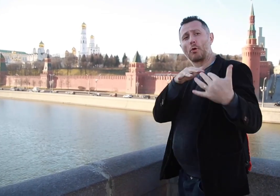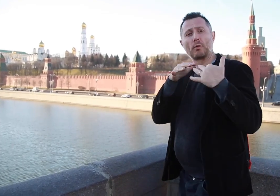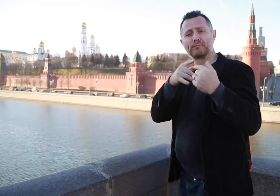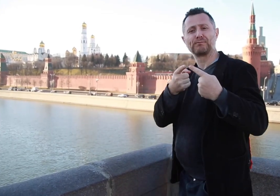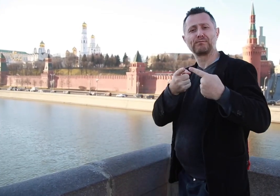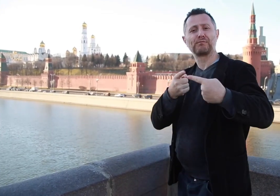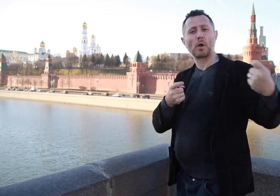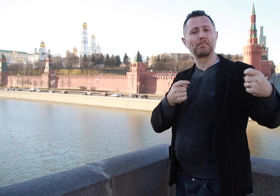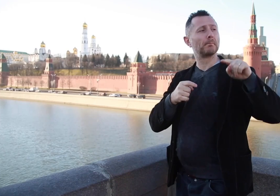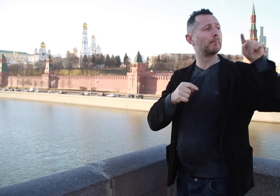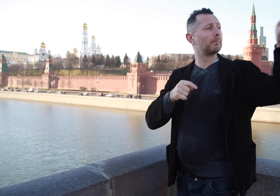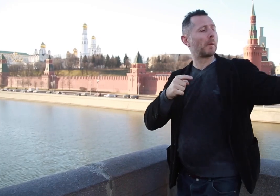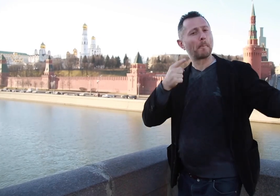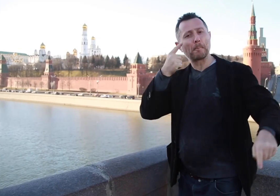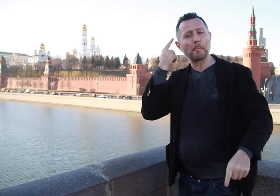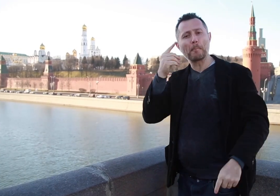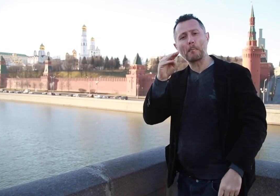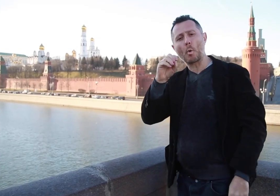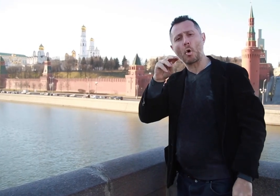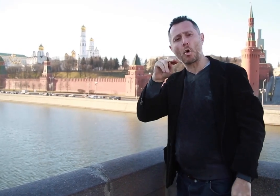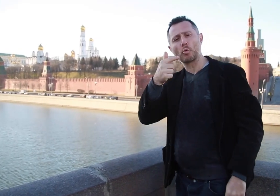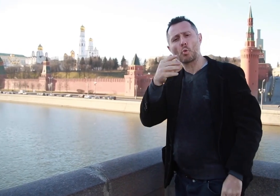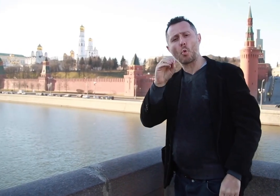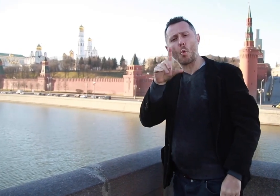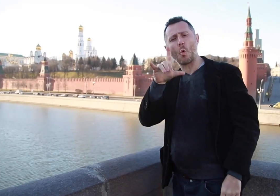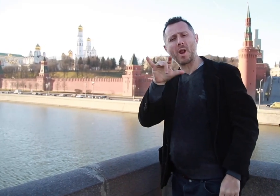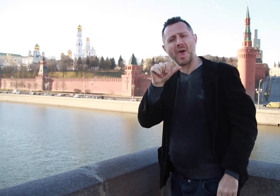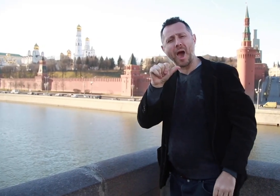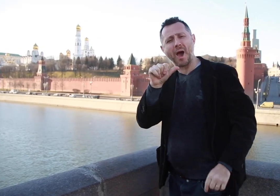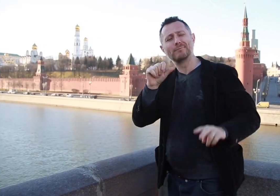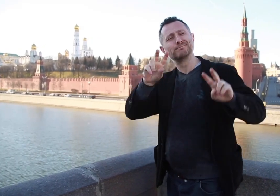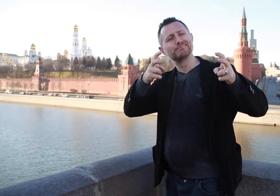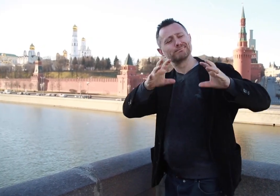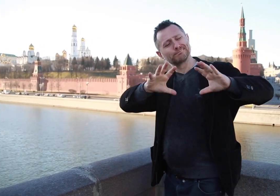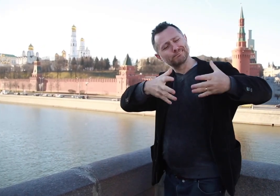of these attackers were the Mongols (indigenous Tatars)